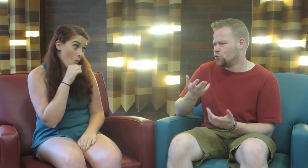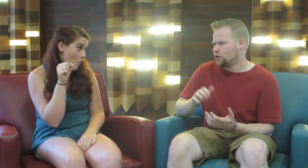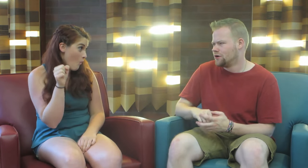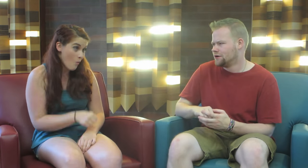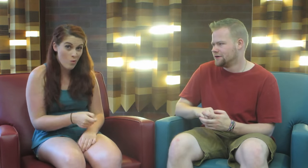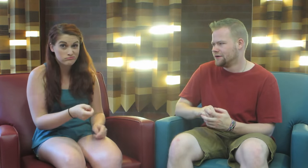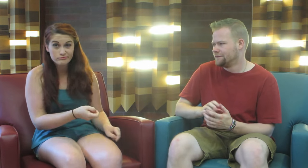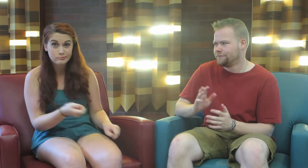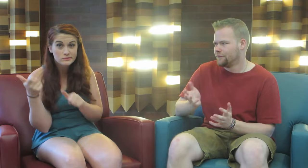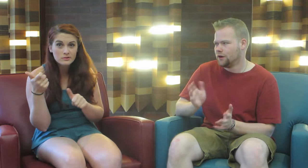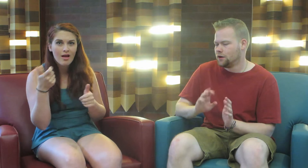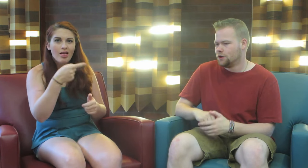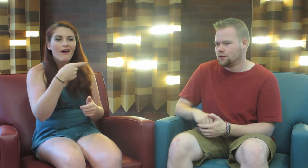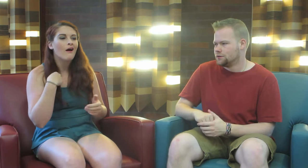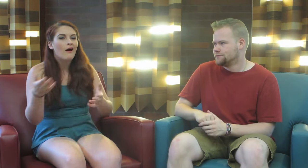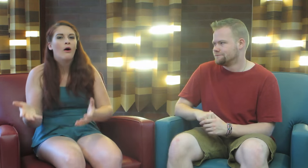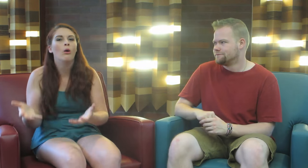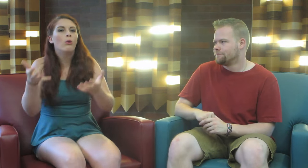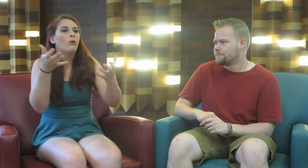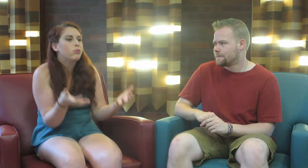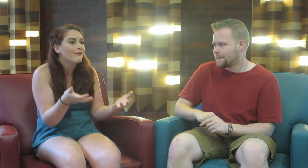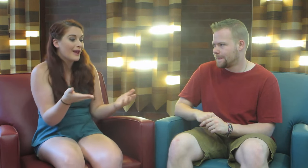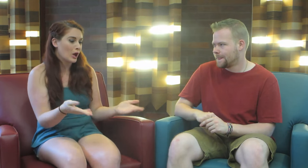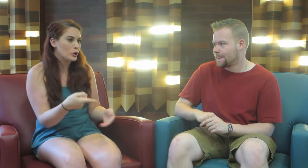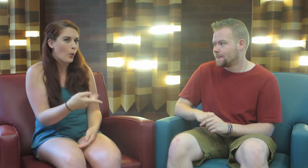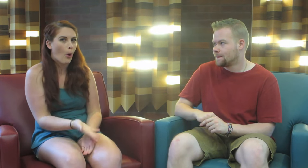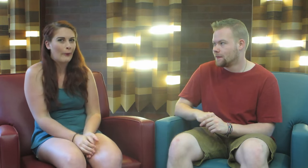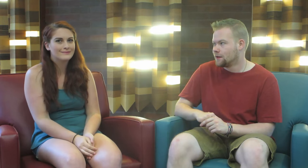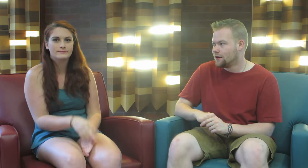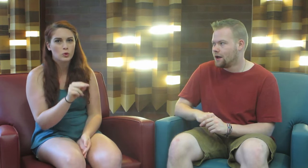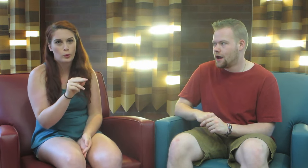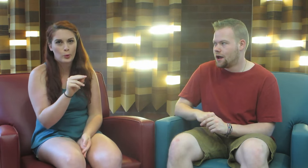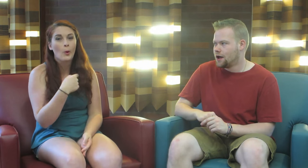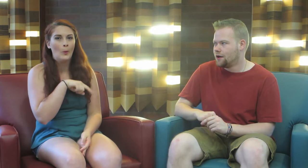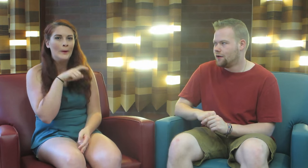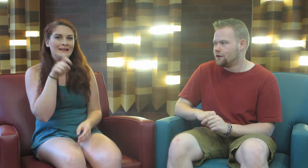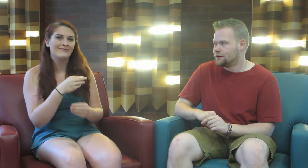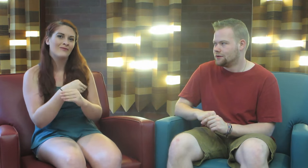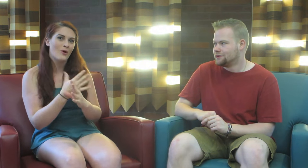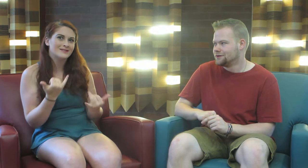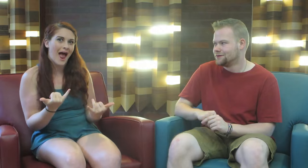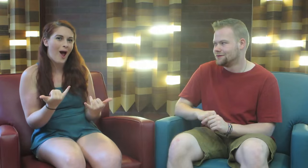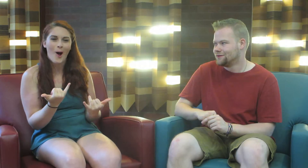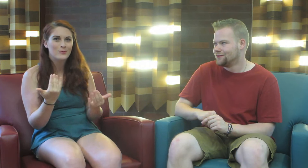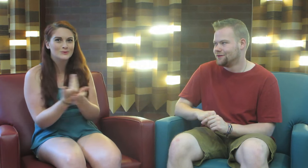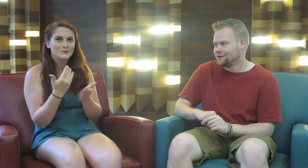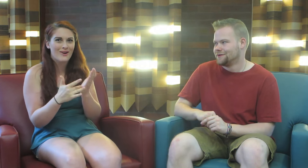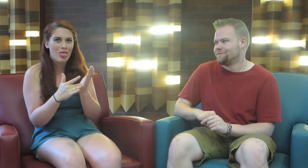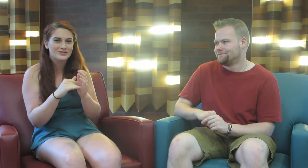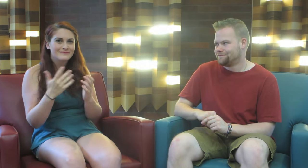G: It’s old, gone! They drag it out, and say here you go. No, no, no. We need videophones now, new technology.